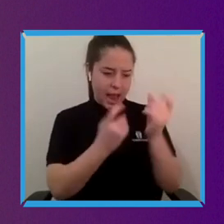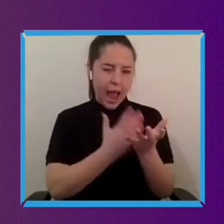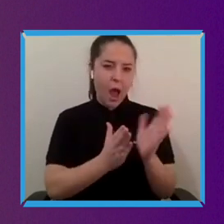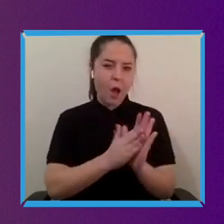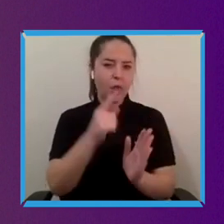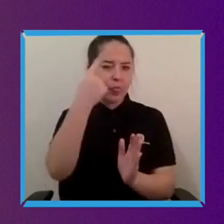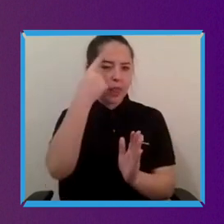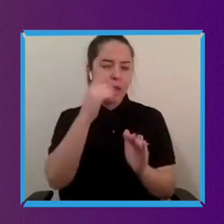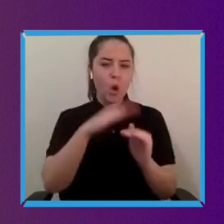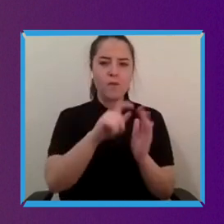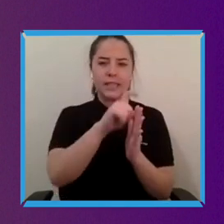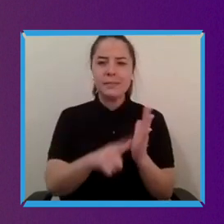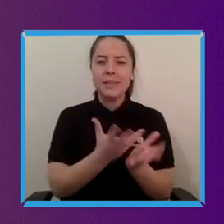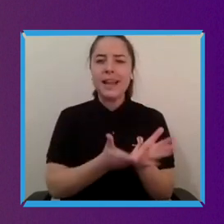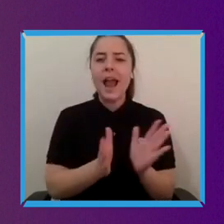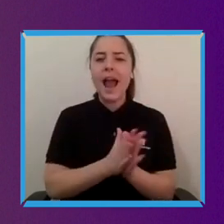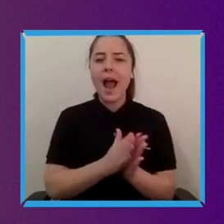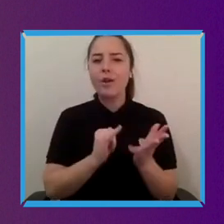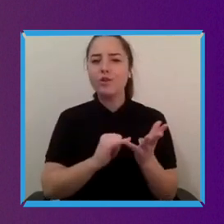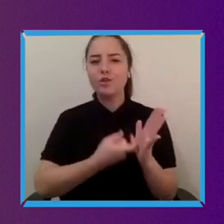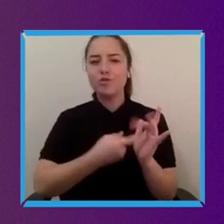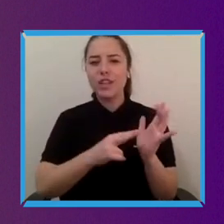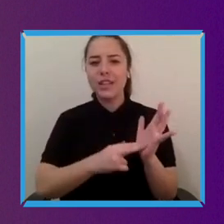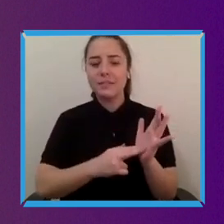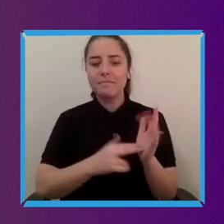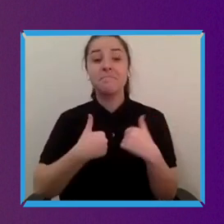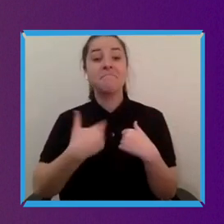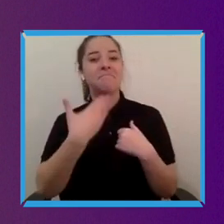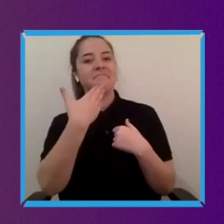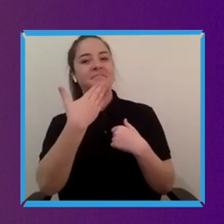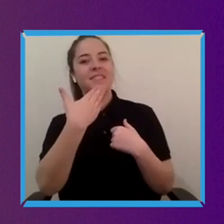I think at a fundamental level like I just truly believe that sort of